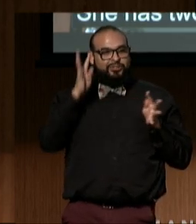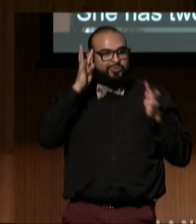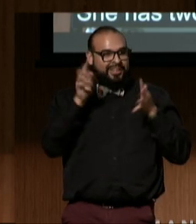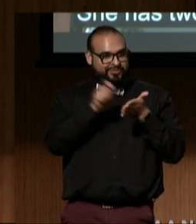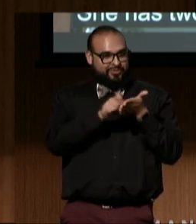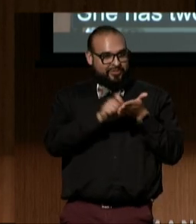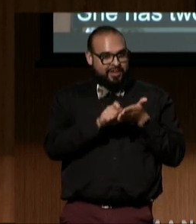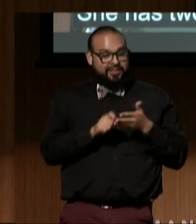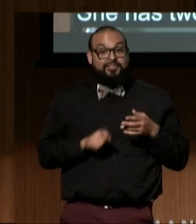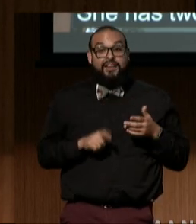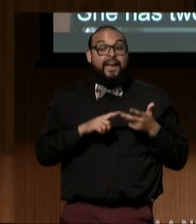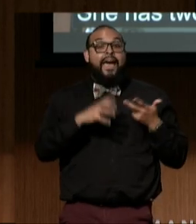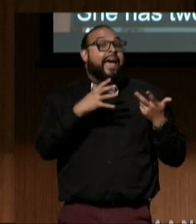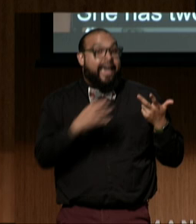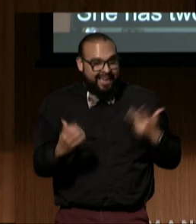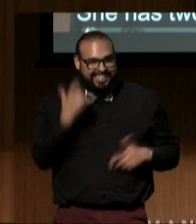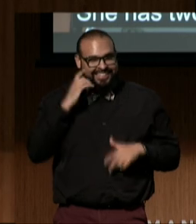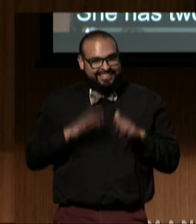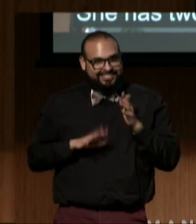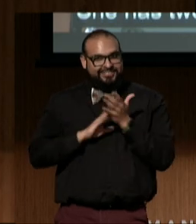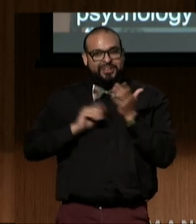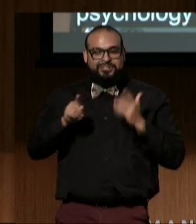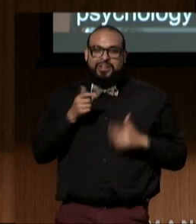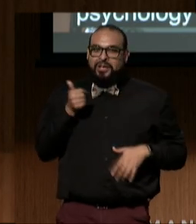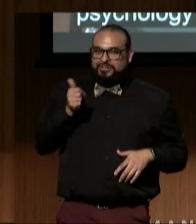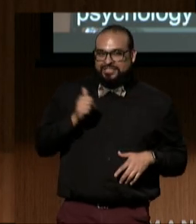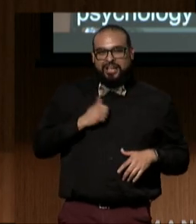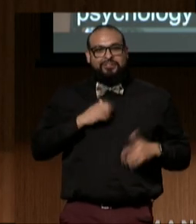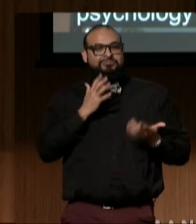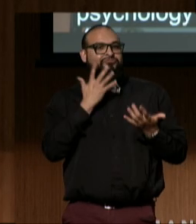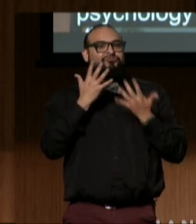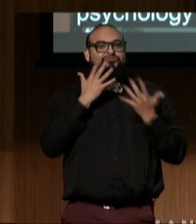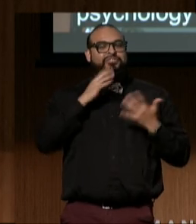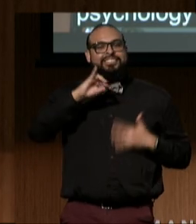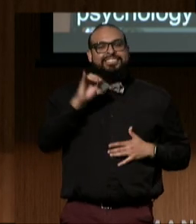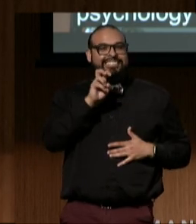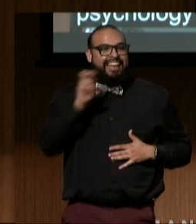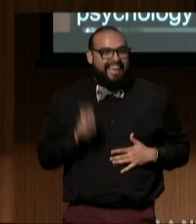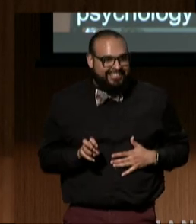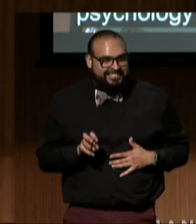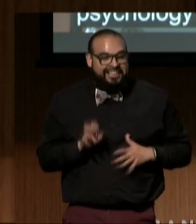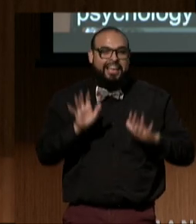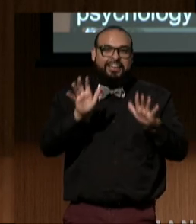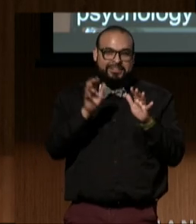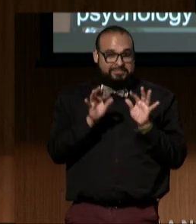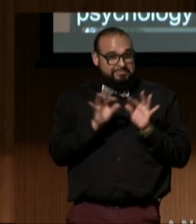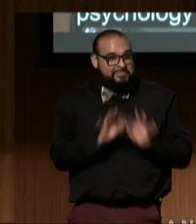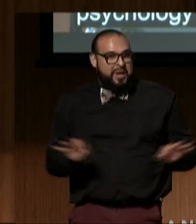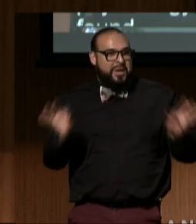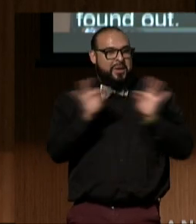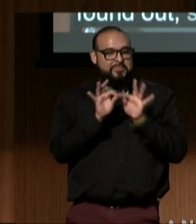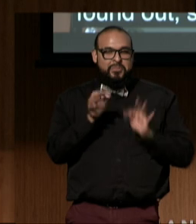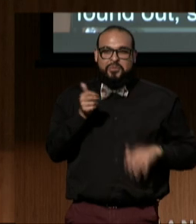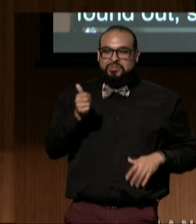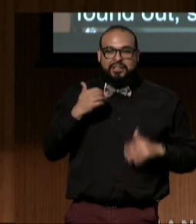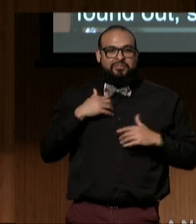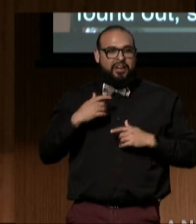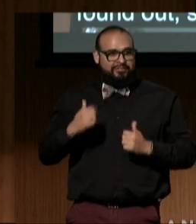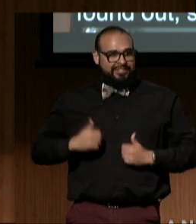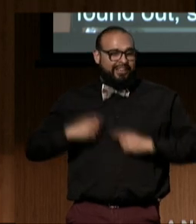and, I just found out, she's a jazz singer. More importantly, Nicole has a lifelong commitment